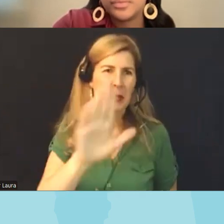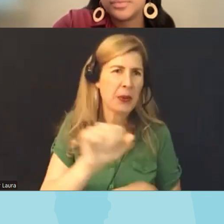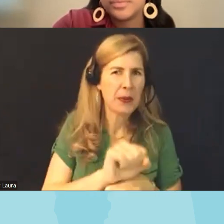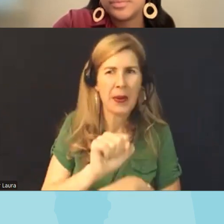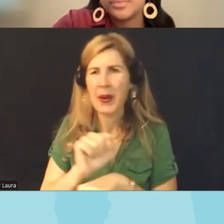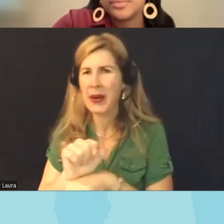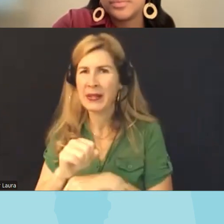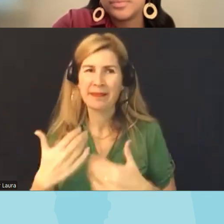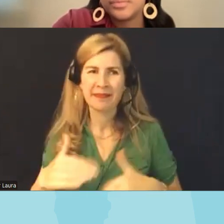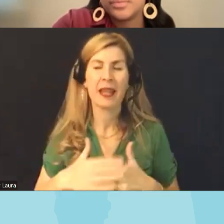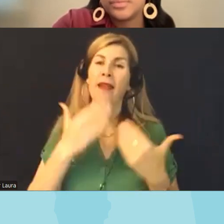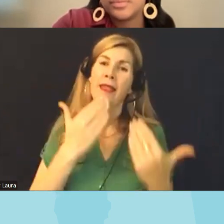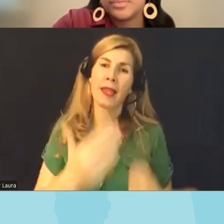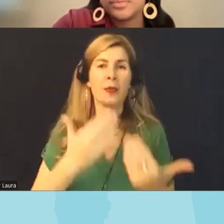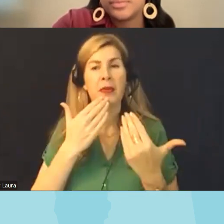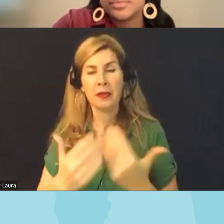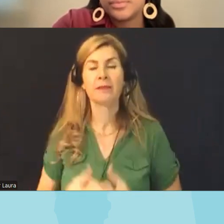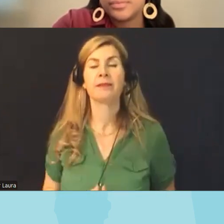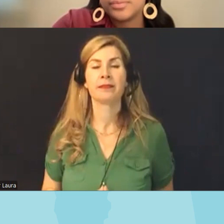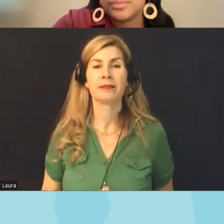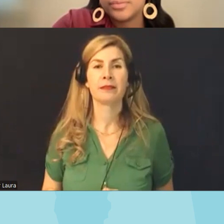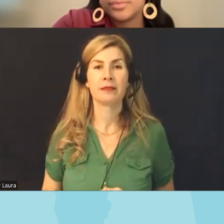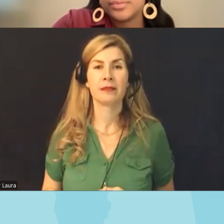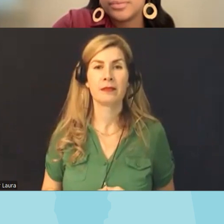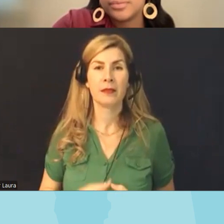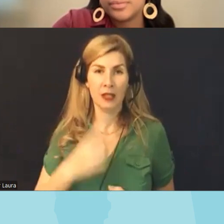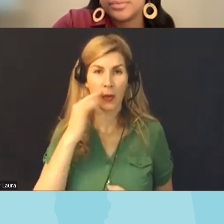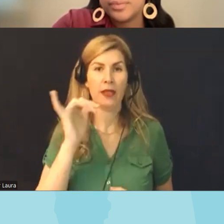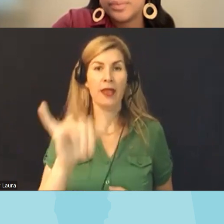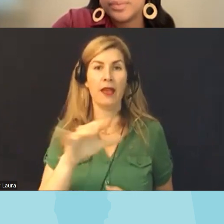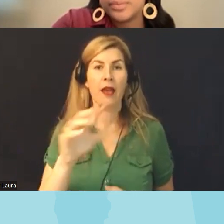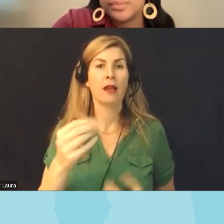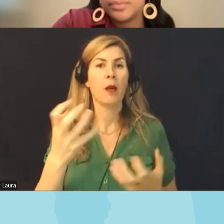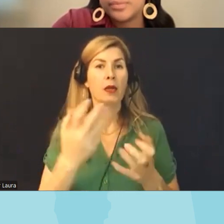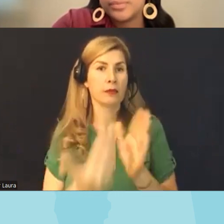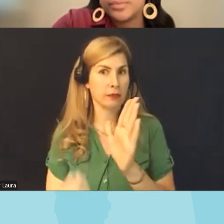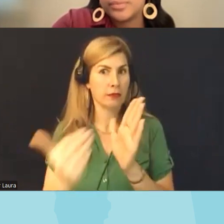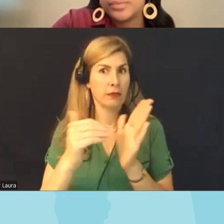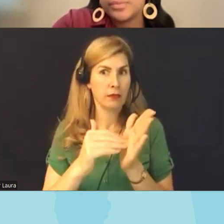so I want to thank you all um for that and I do want to reiterate for um and I apologize we did